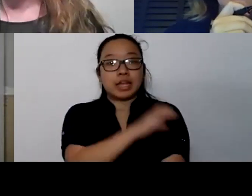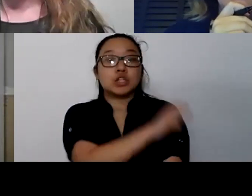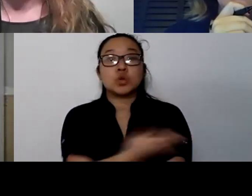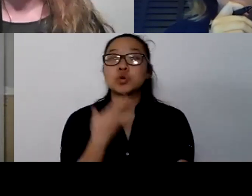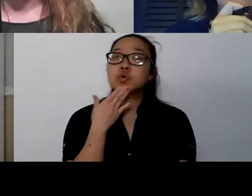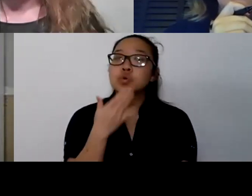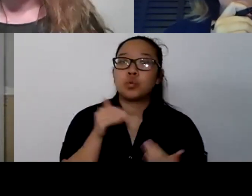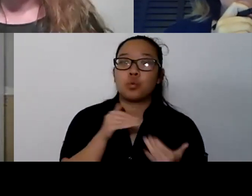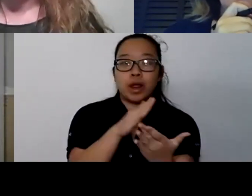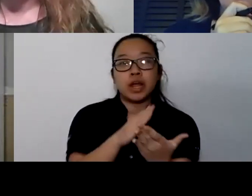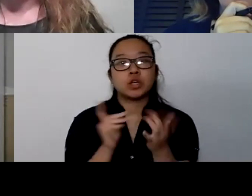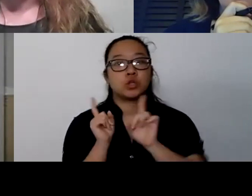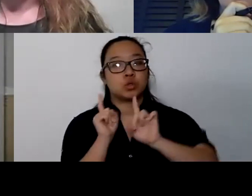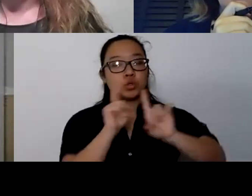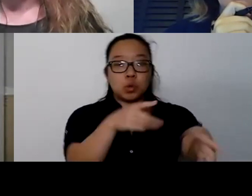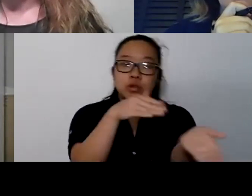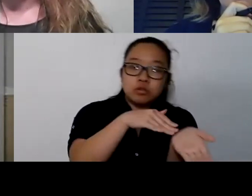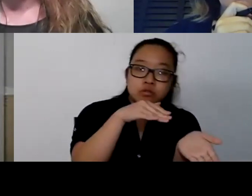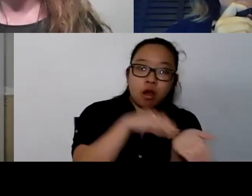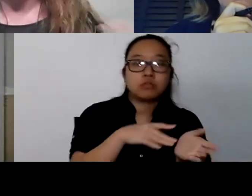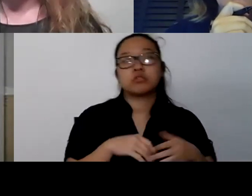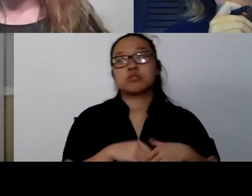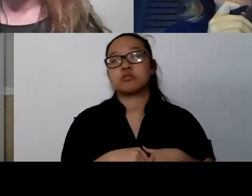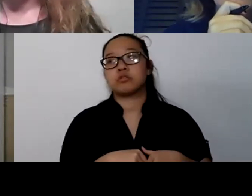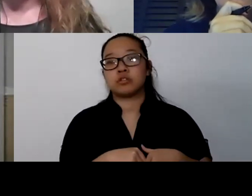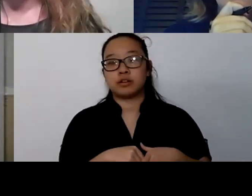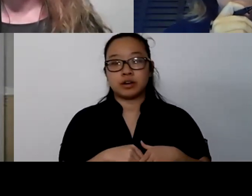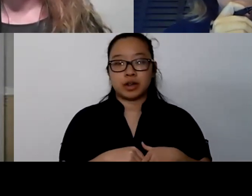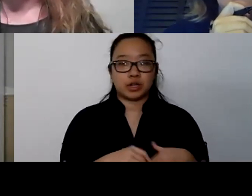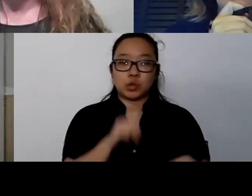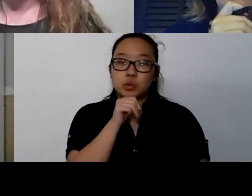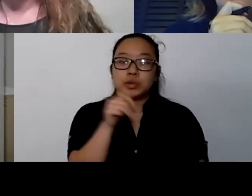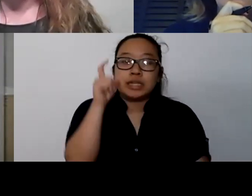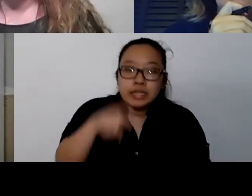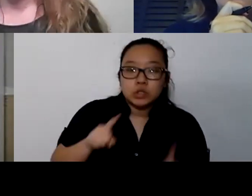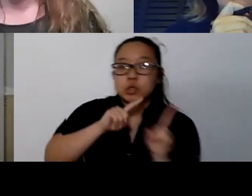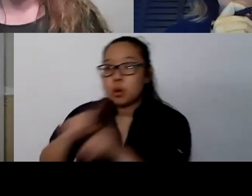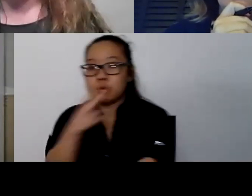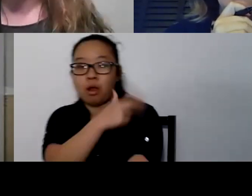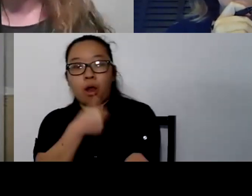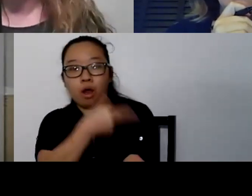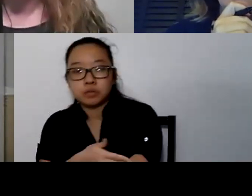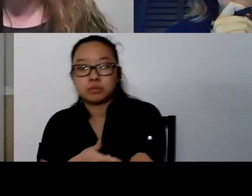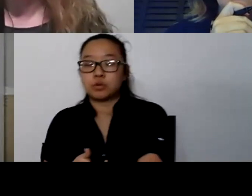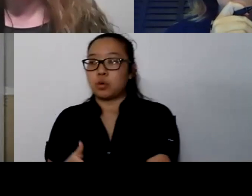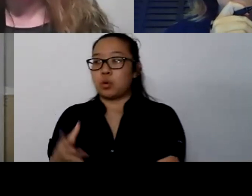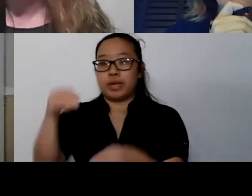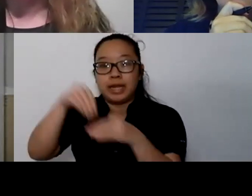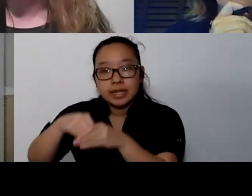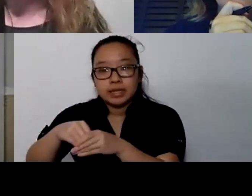without having to go to an emergency room, which can feel just too overwhelming and actually might change your mind about getting help.